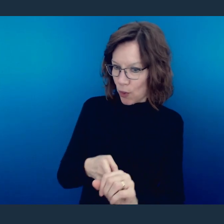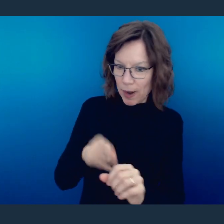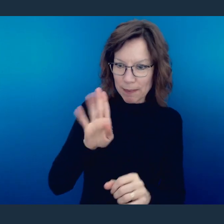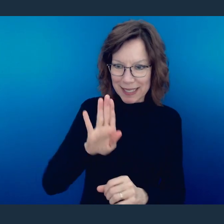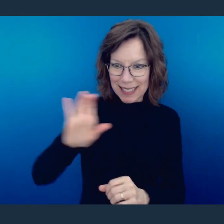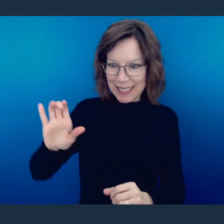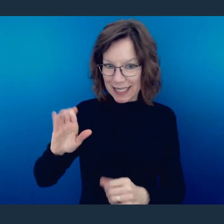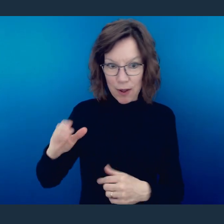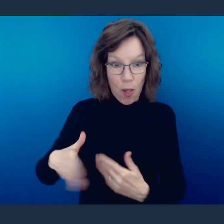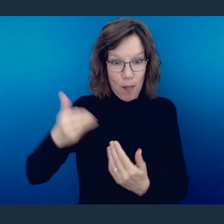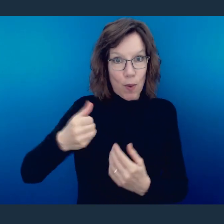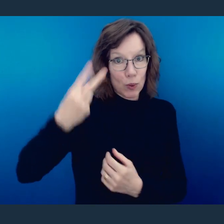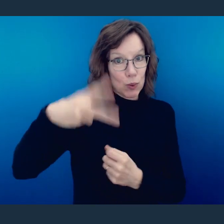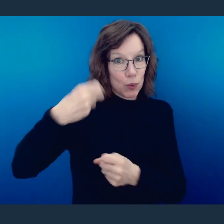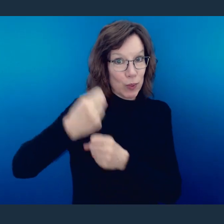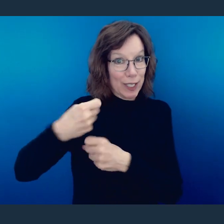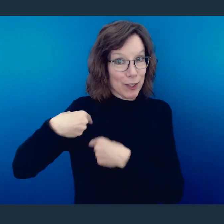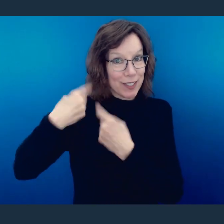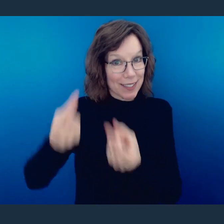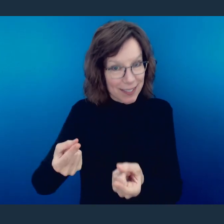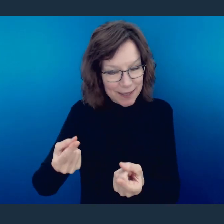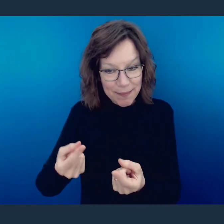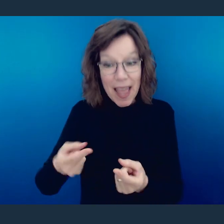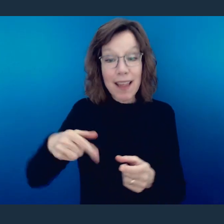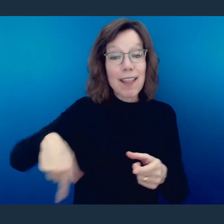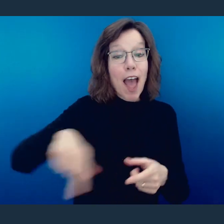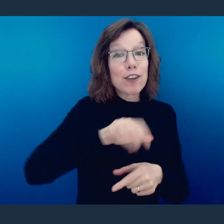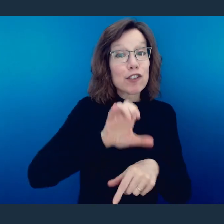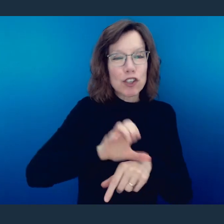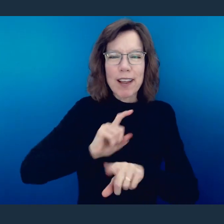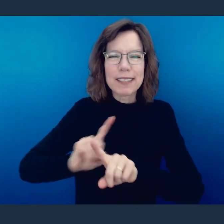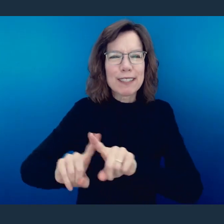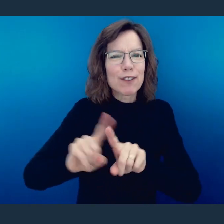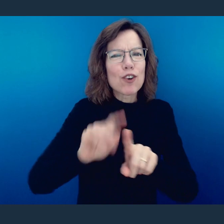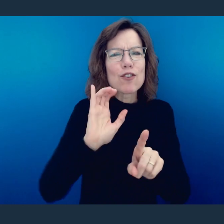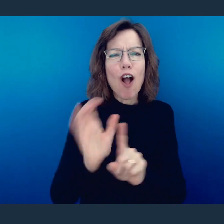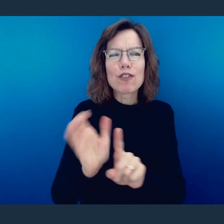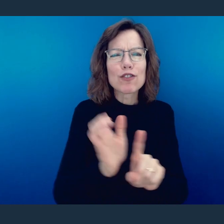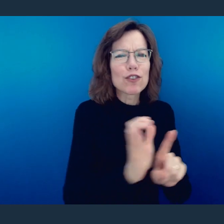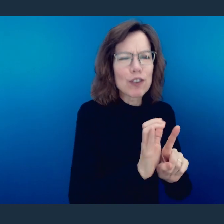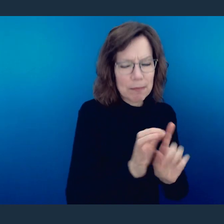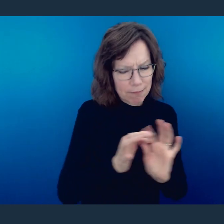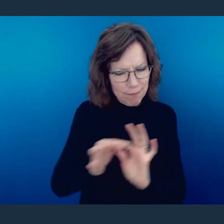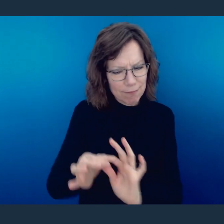almost two years of me being here. We are various cultures that are in one congregation,